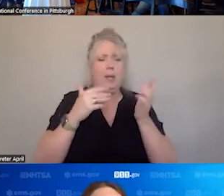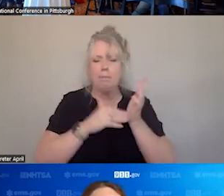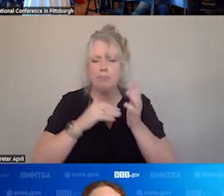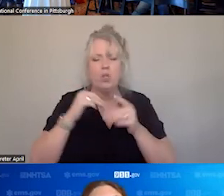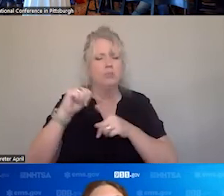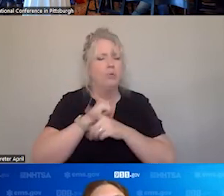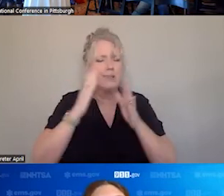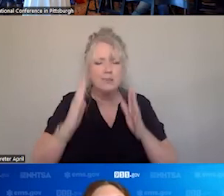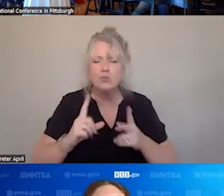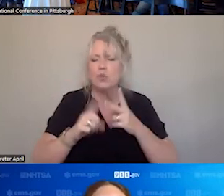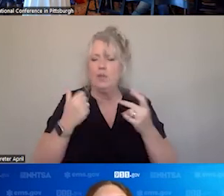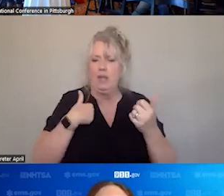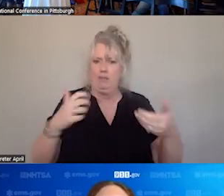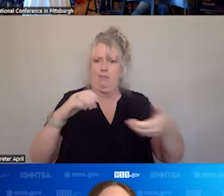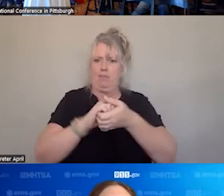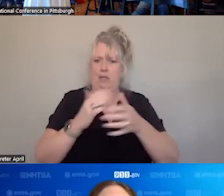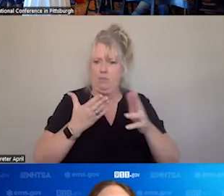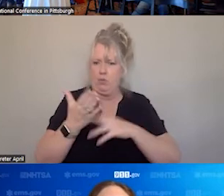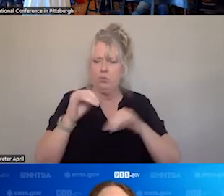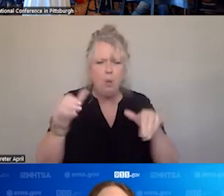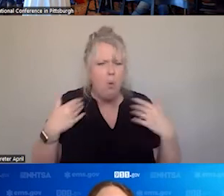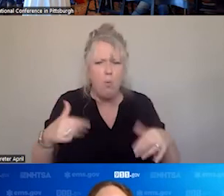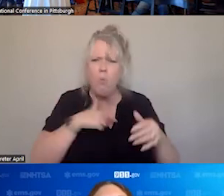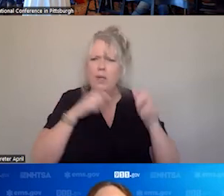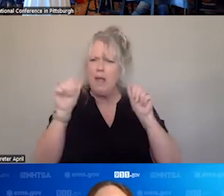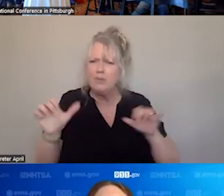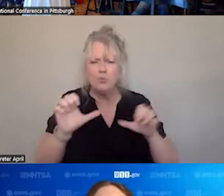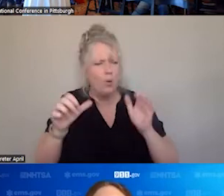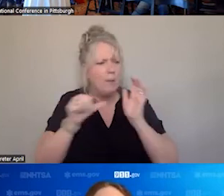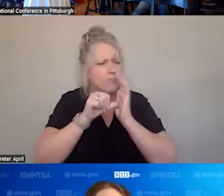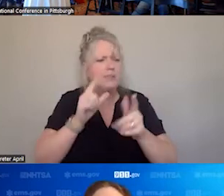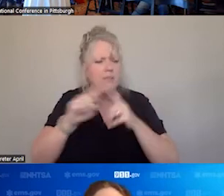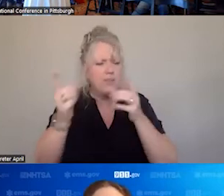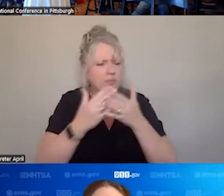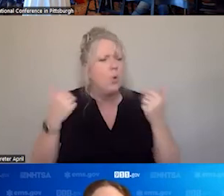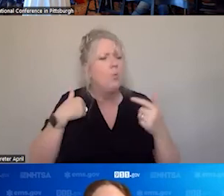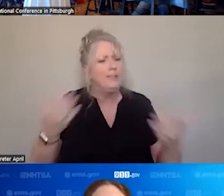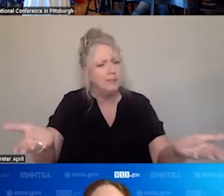BETWEEN SYSTEMS, WE CAN DO IMPRESSIVE THINGS. WE NEED TO BRING THE CRISIS SYSTEMS, EMS,